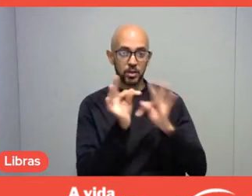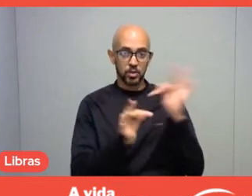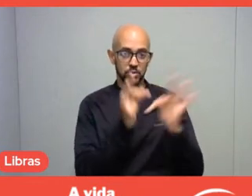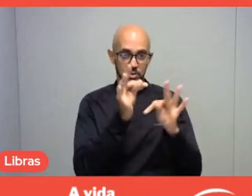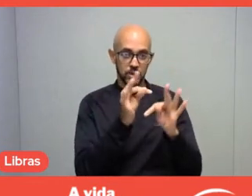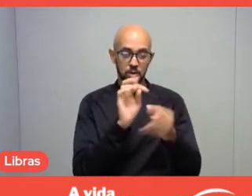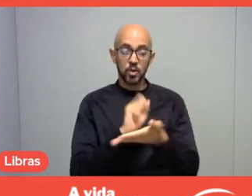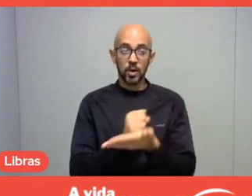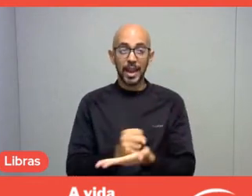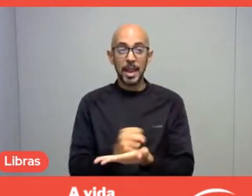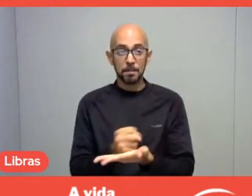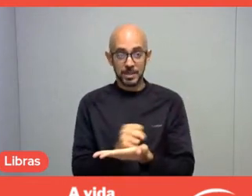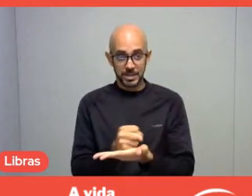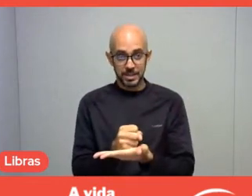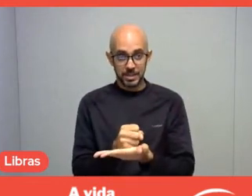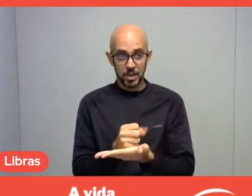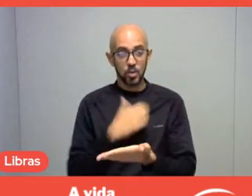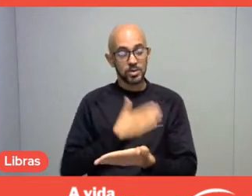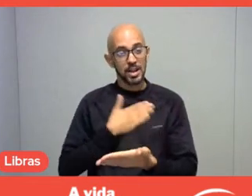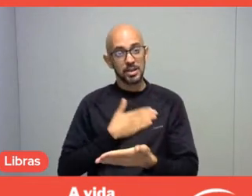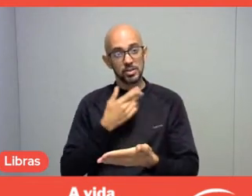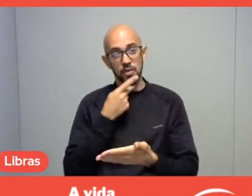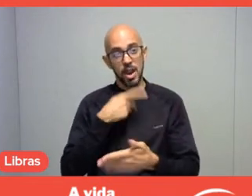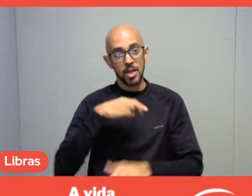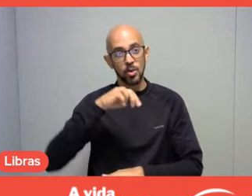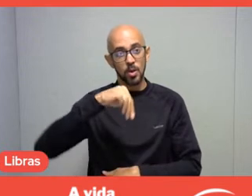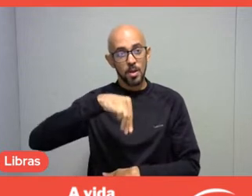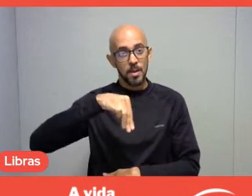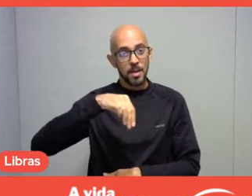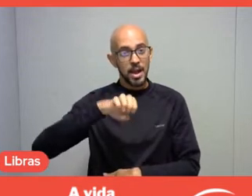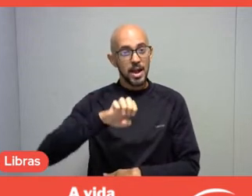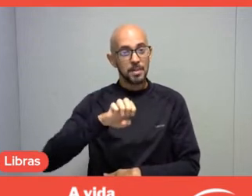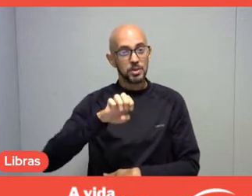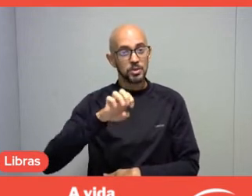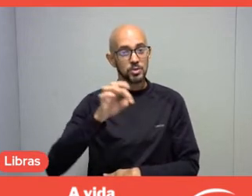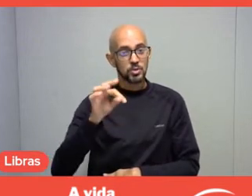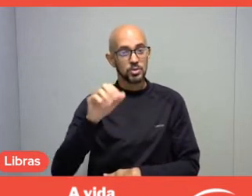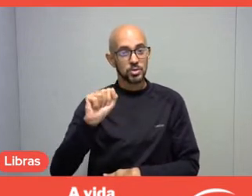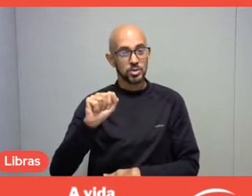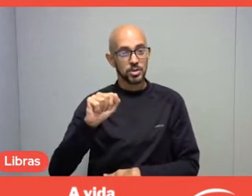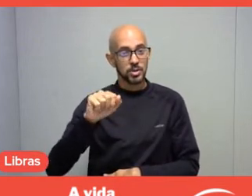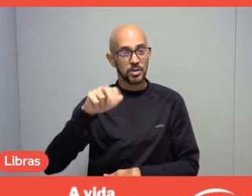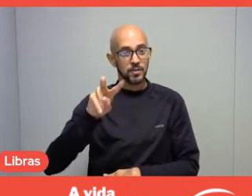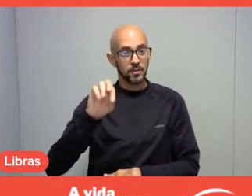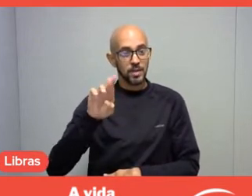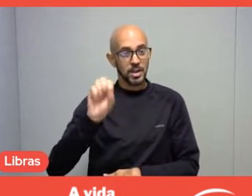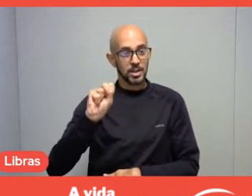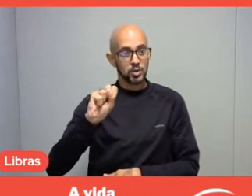I want to give the example of the metaverse and artificial intelligence. Just for you to know, the University of São Paulo